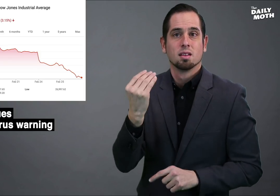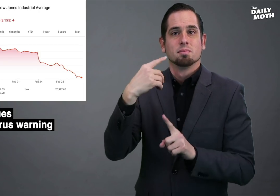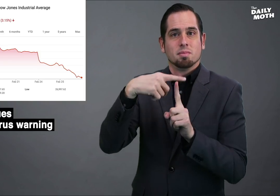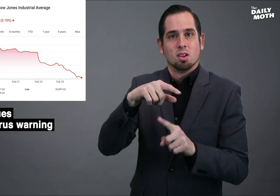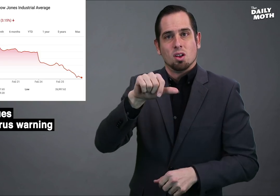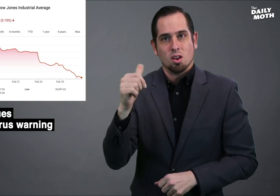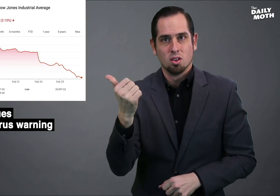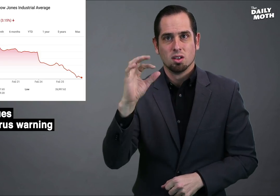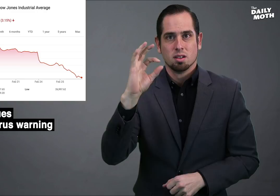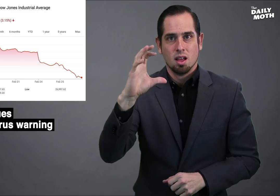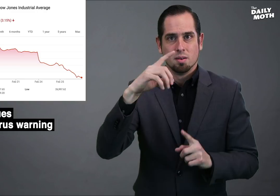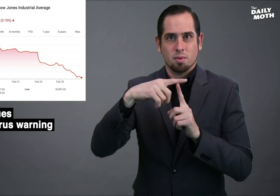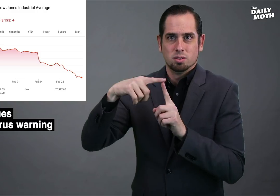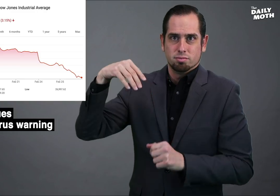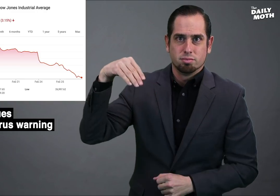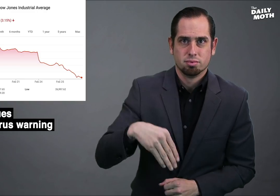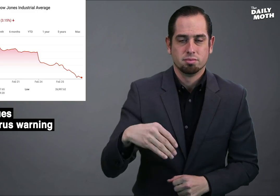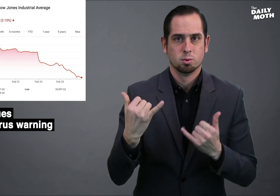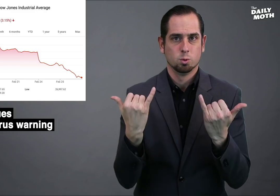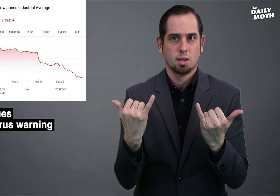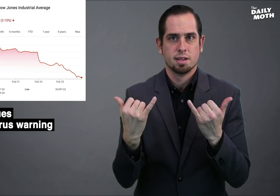and another 900 points today.